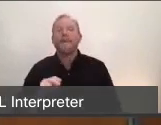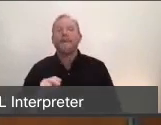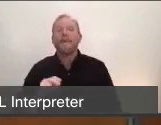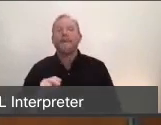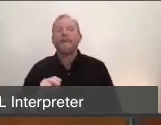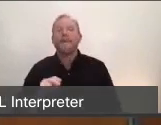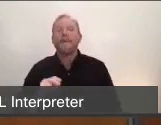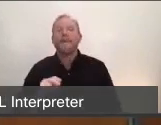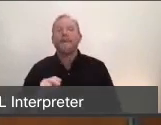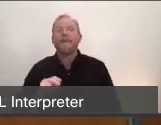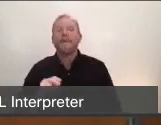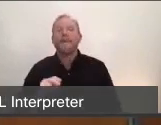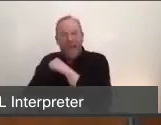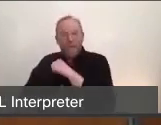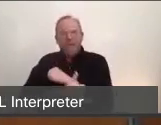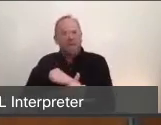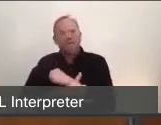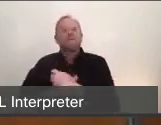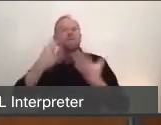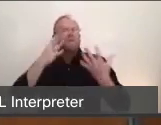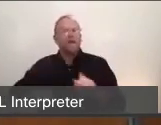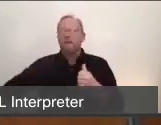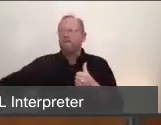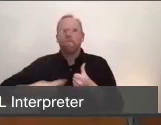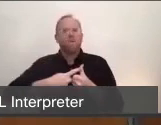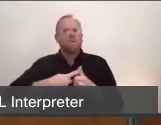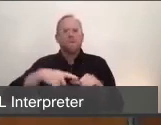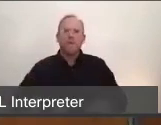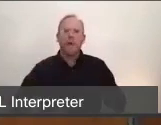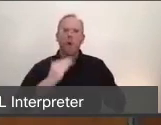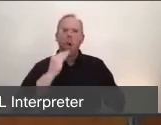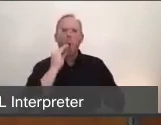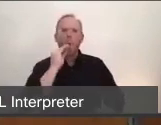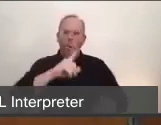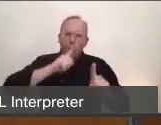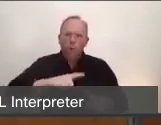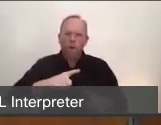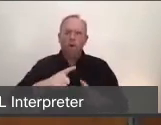to put the first stay-at-home order in place in the State, and in the Nation.